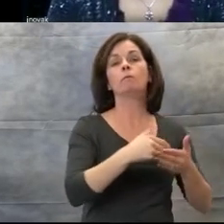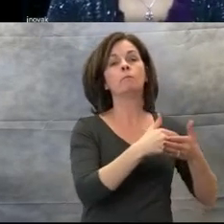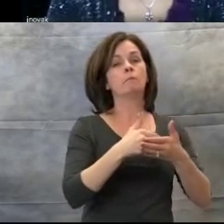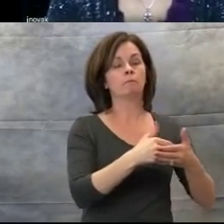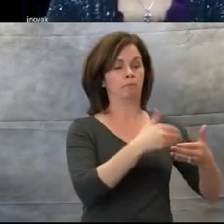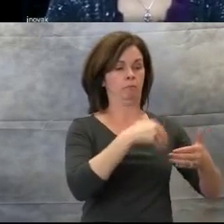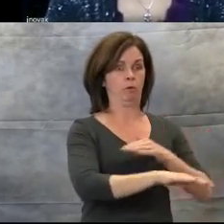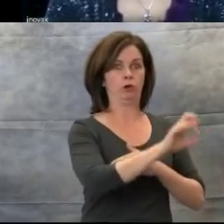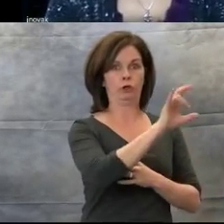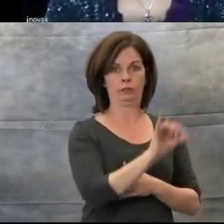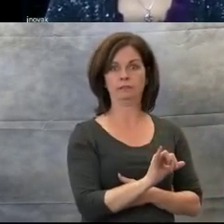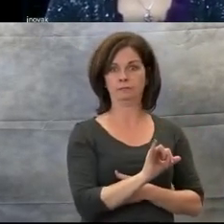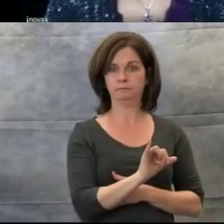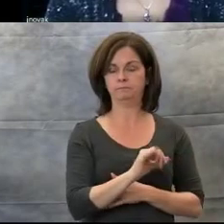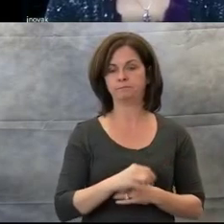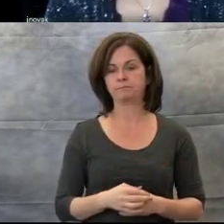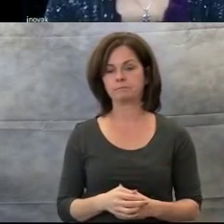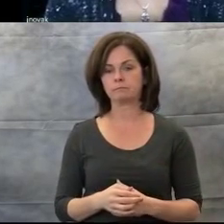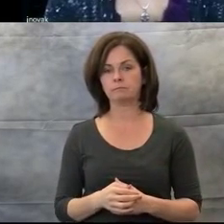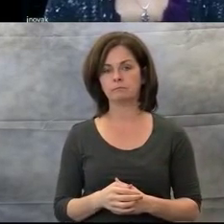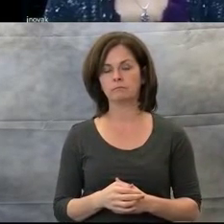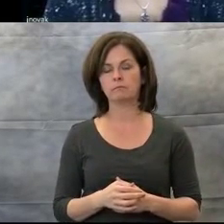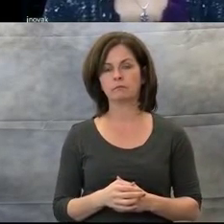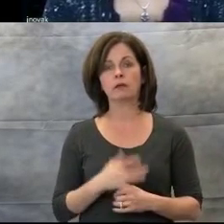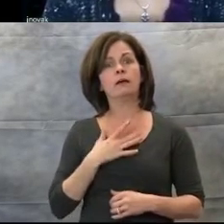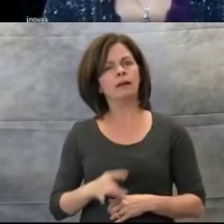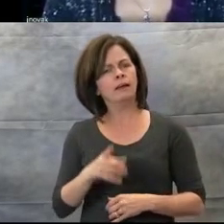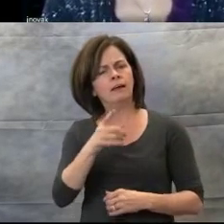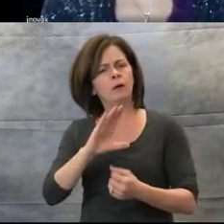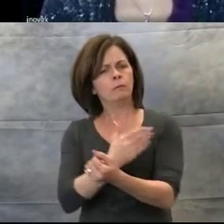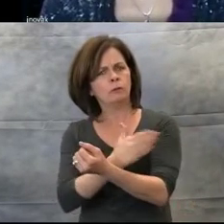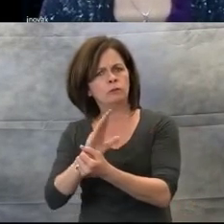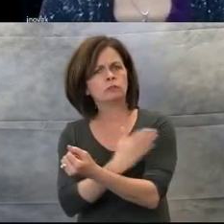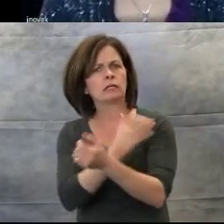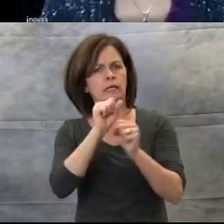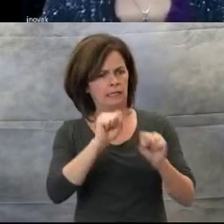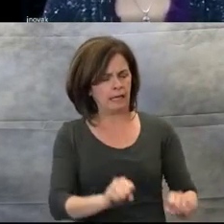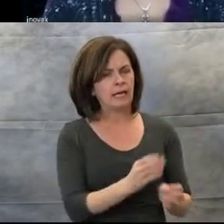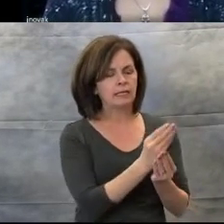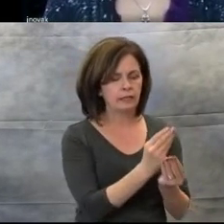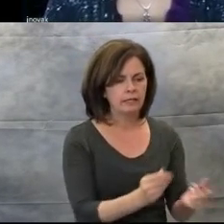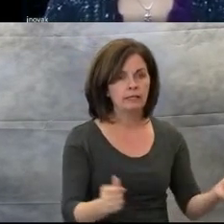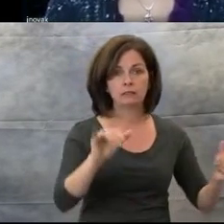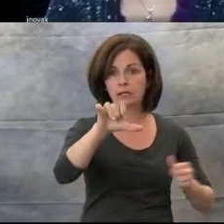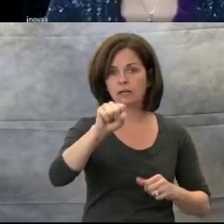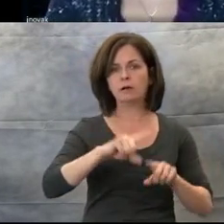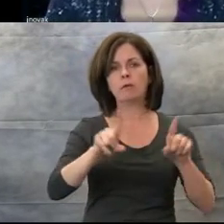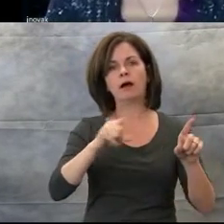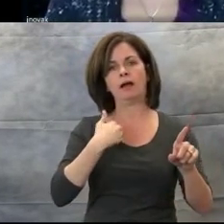Not only does music have healing powers, the positive impact of music on creativity,